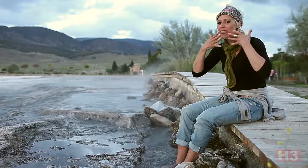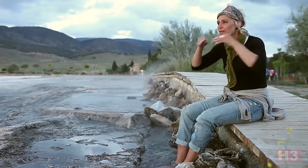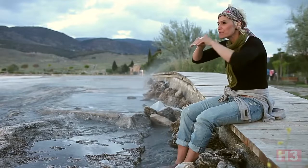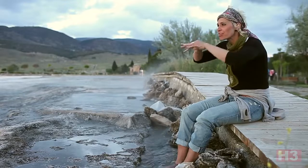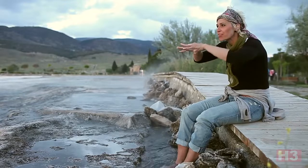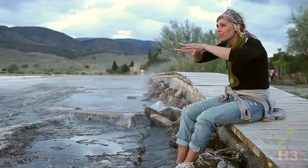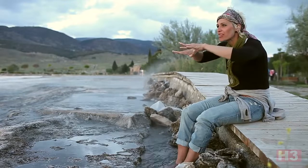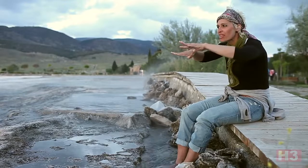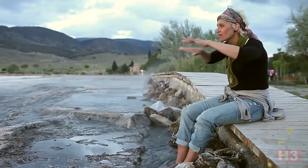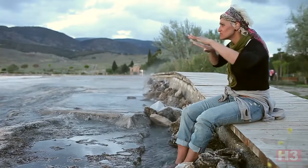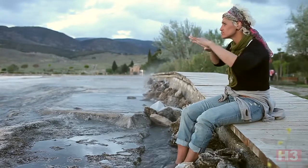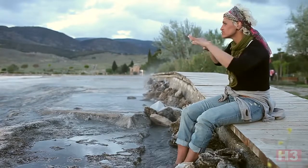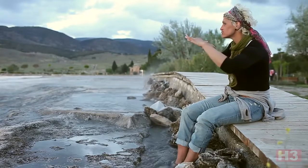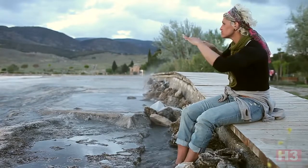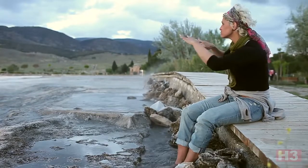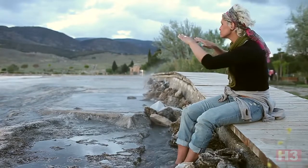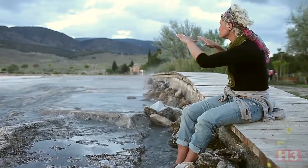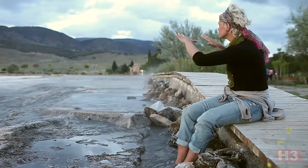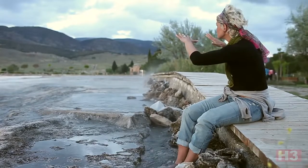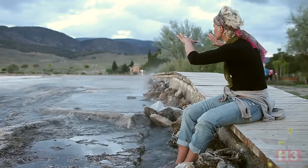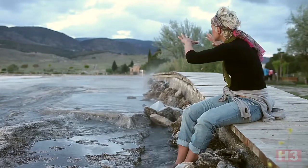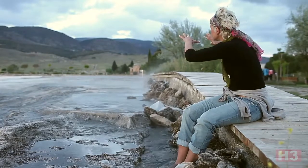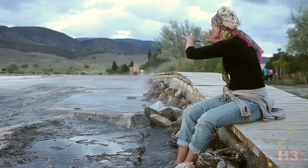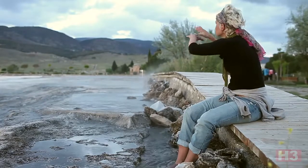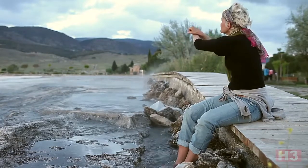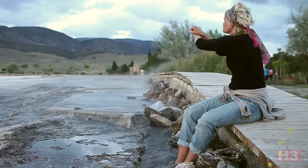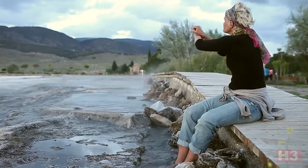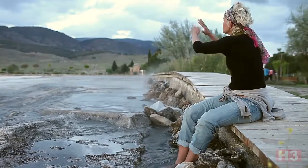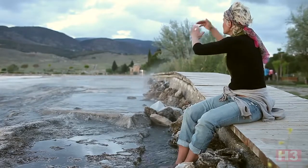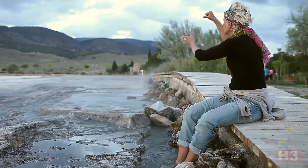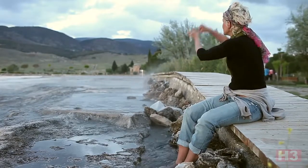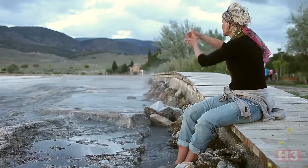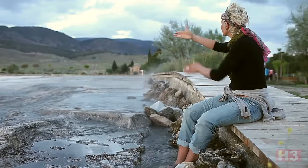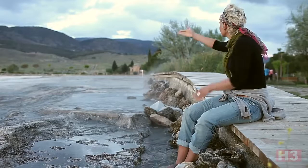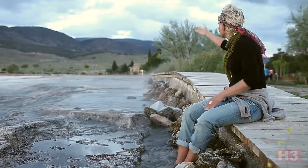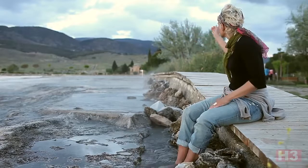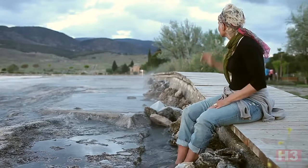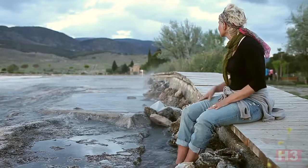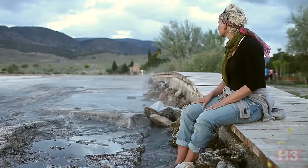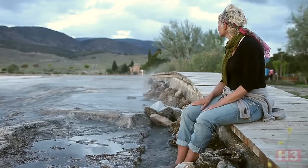It’s something like saliva spitting out from the ground and spreading out.